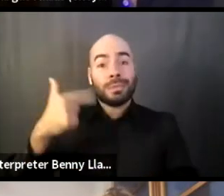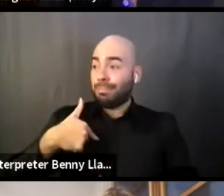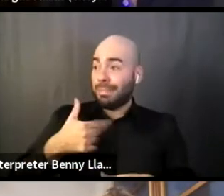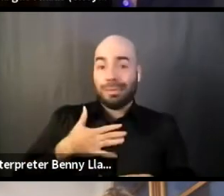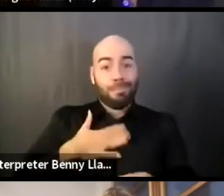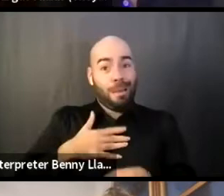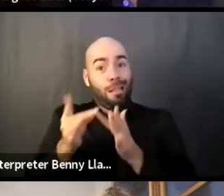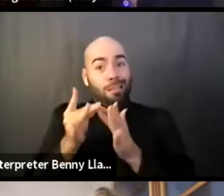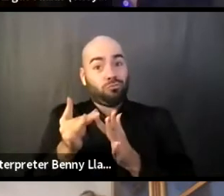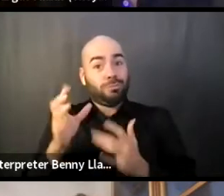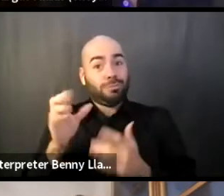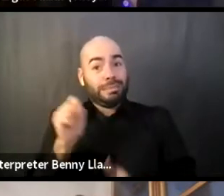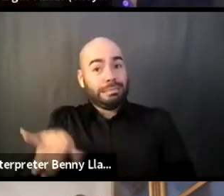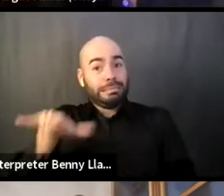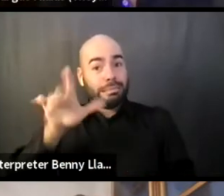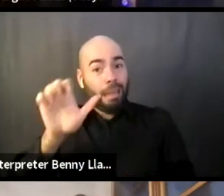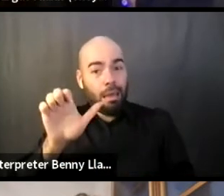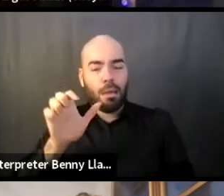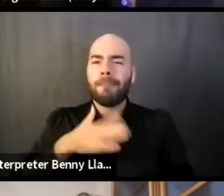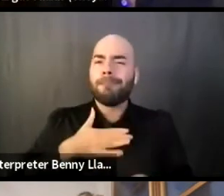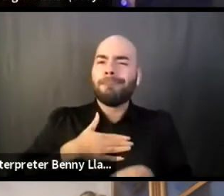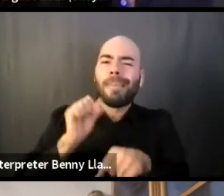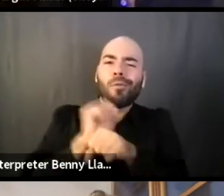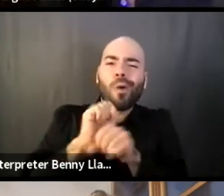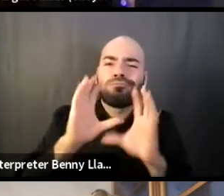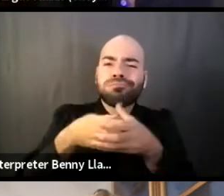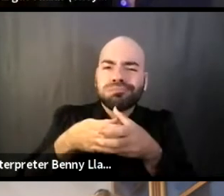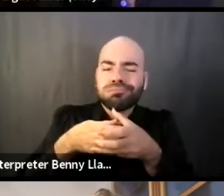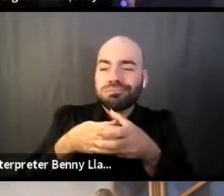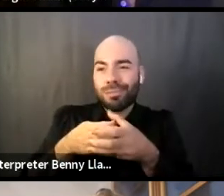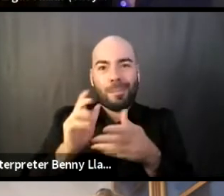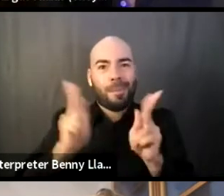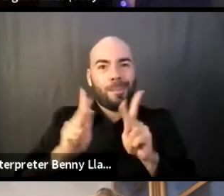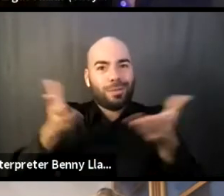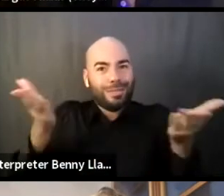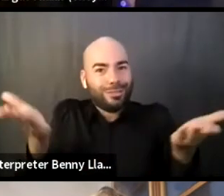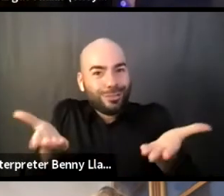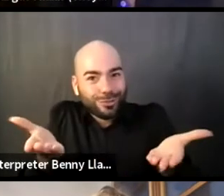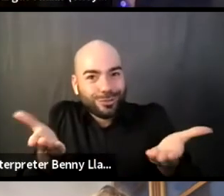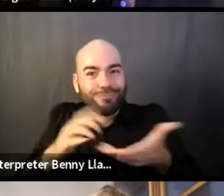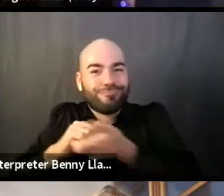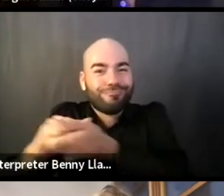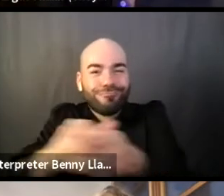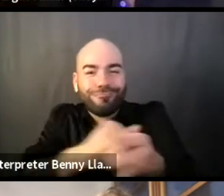and in my collaboration with these wonderful folks here is that I love playing with them